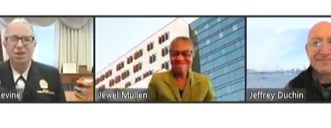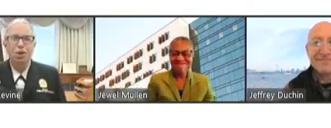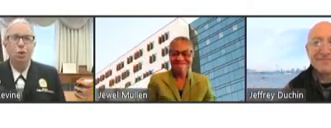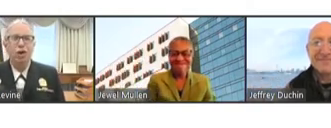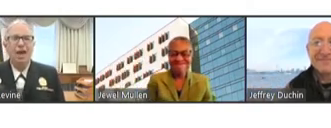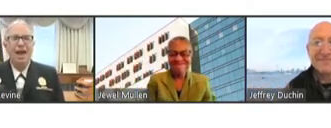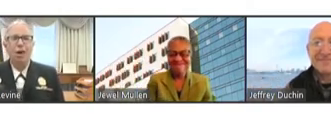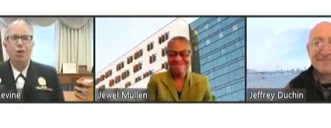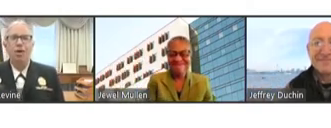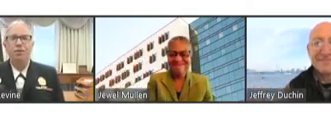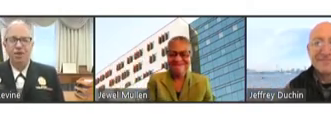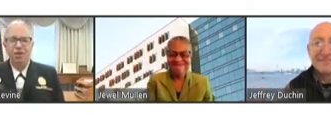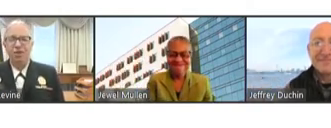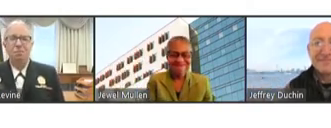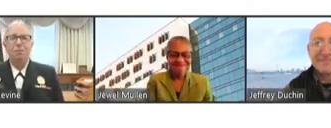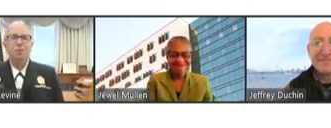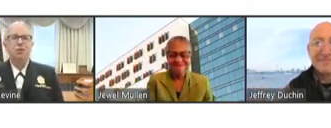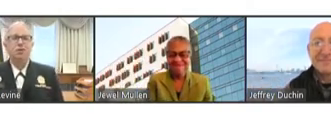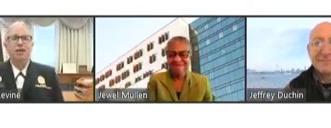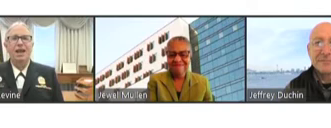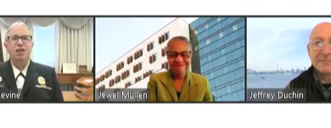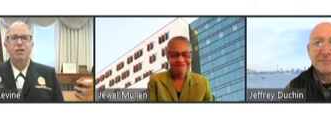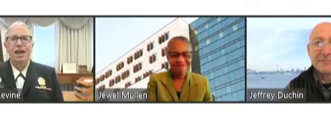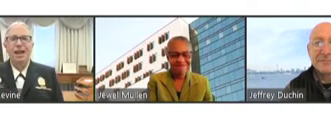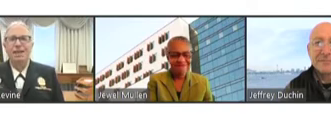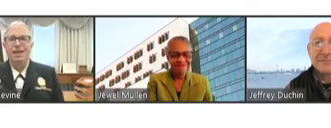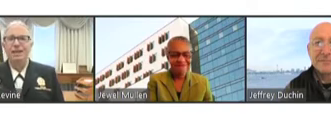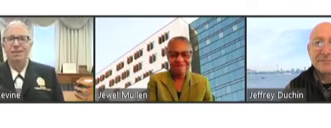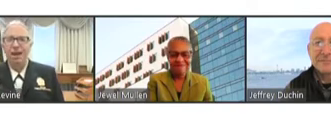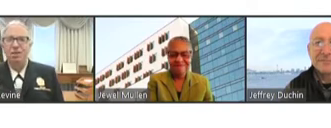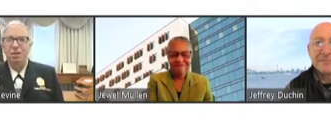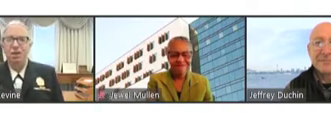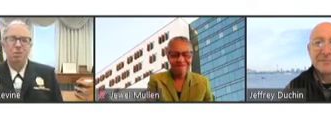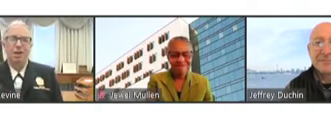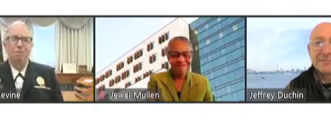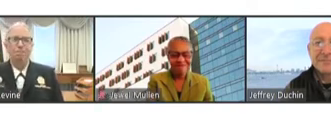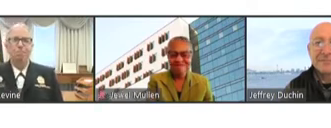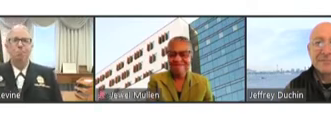you are now officially members of the National Vaccine Advisory Committee. Jeffrey Duchin: Thank you.